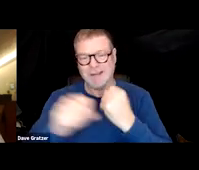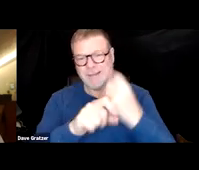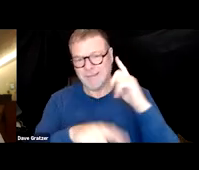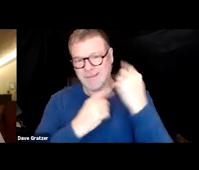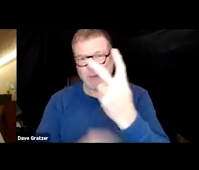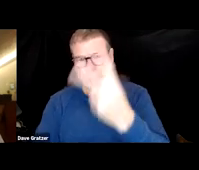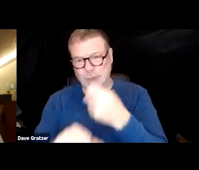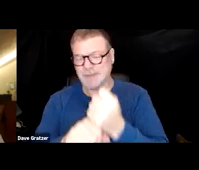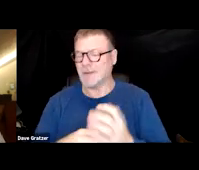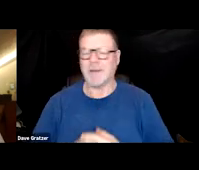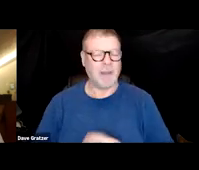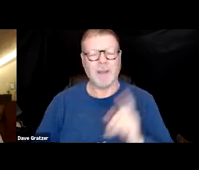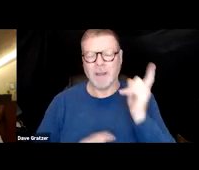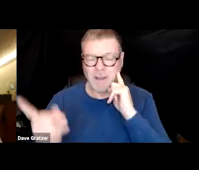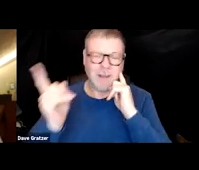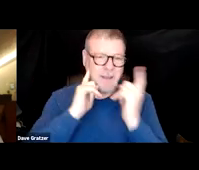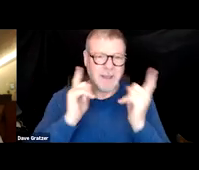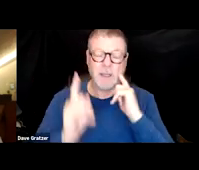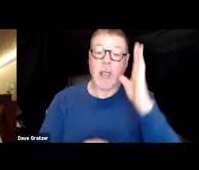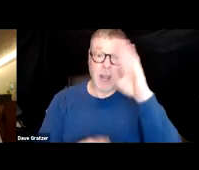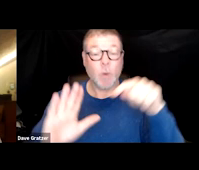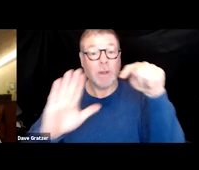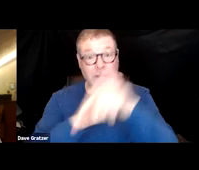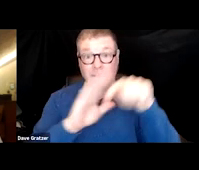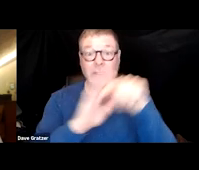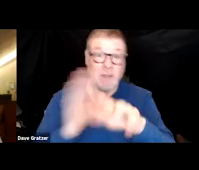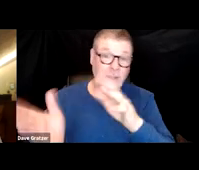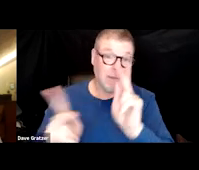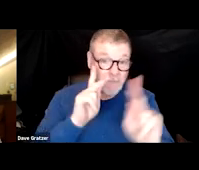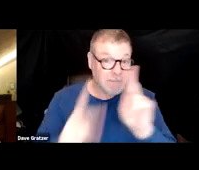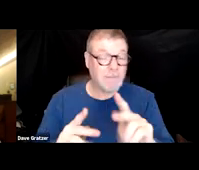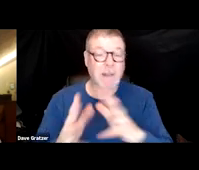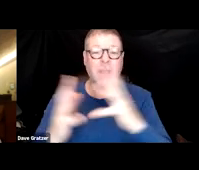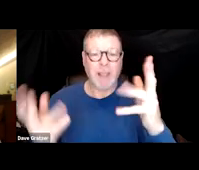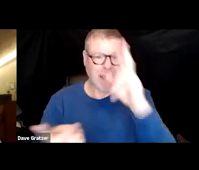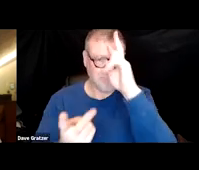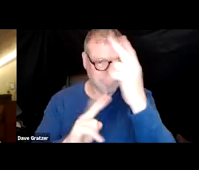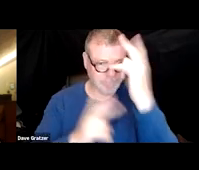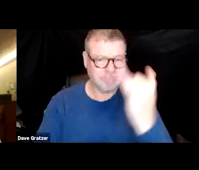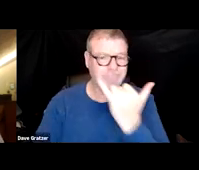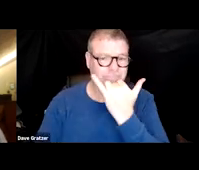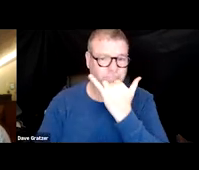and we know it's been deadly and there's been a lot of fears and a lot of misinformation. So what I'm gonna try and do